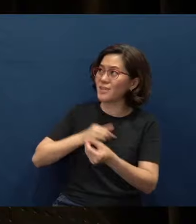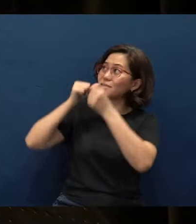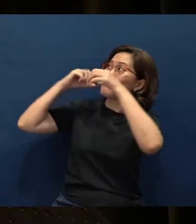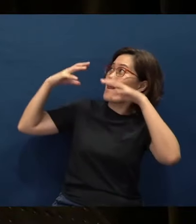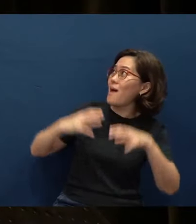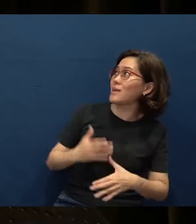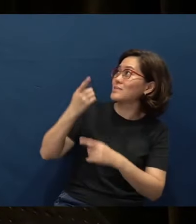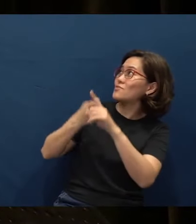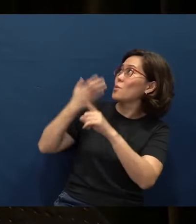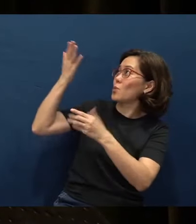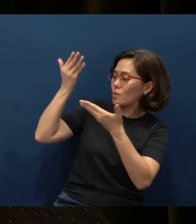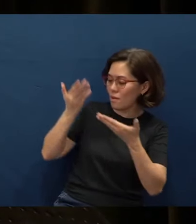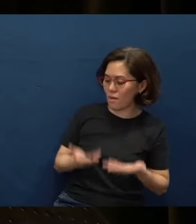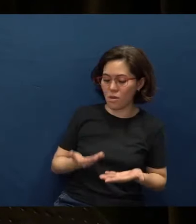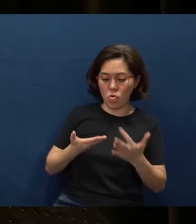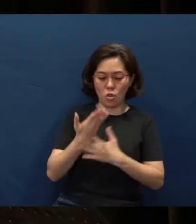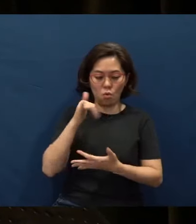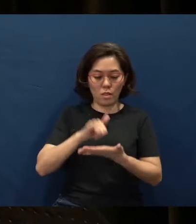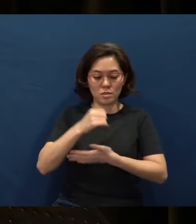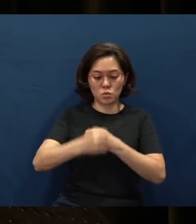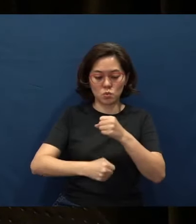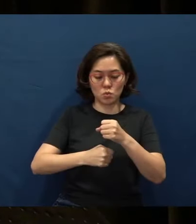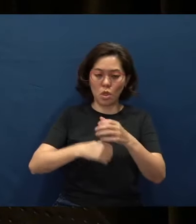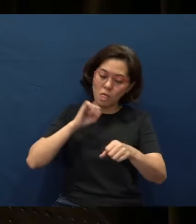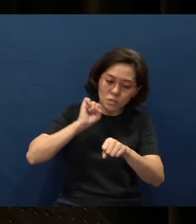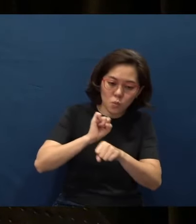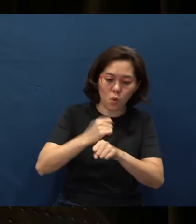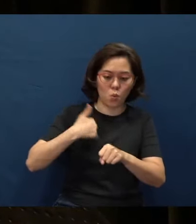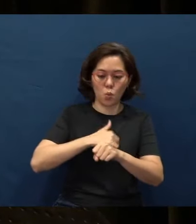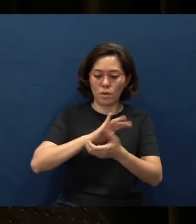And through this work, we can be a testimony, a witness